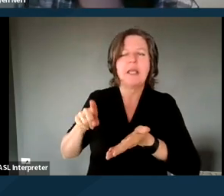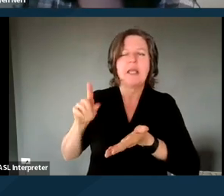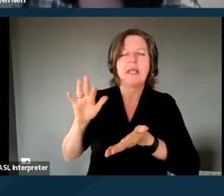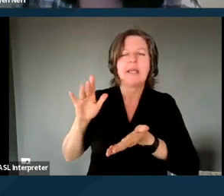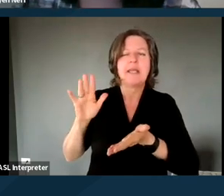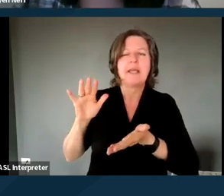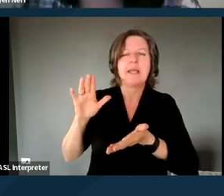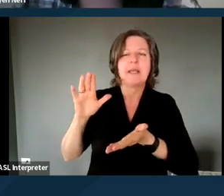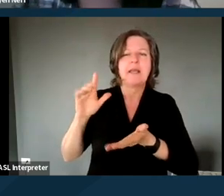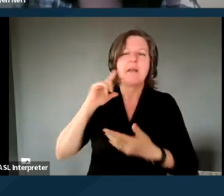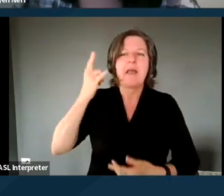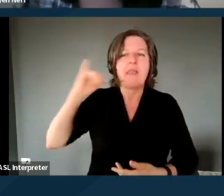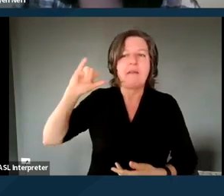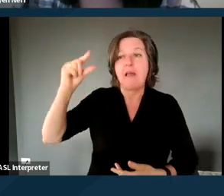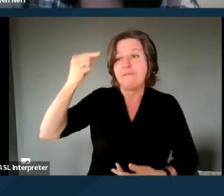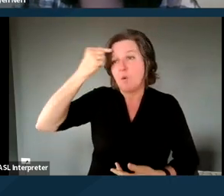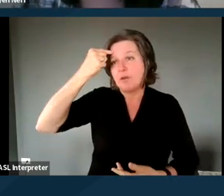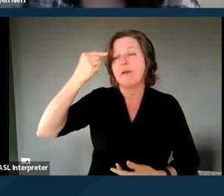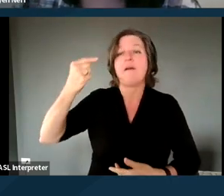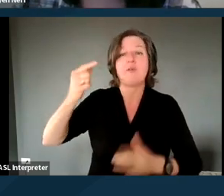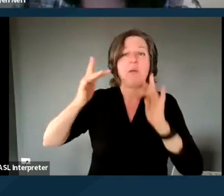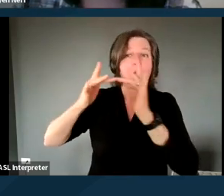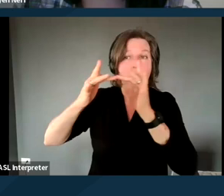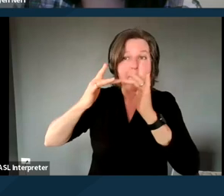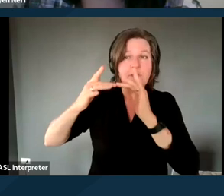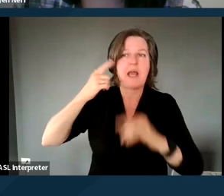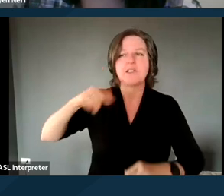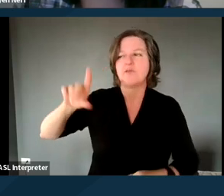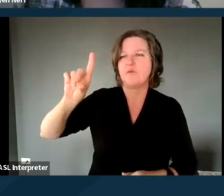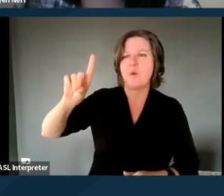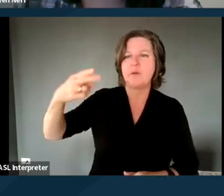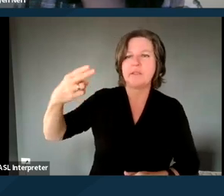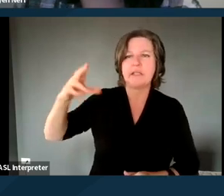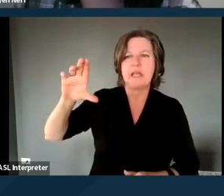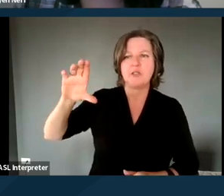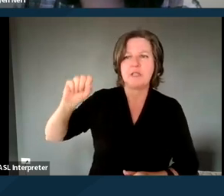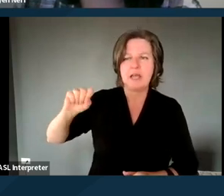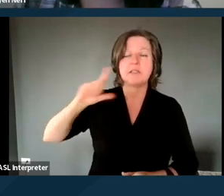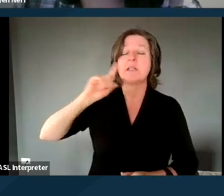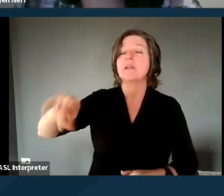California government websites for DHCS on the waivers, like the best and most updated information